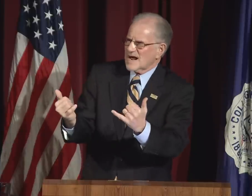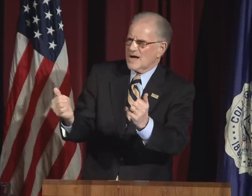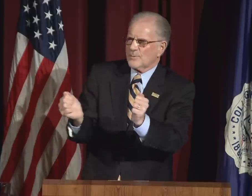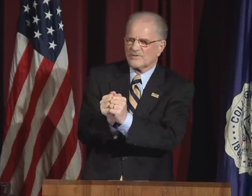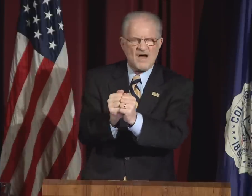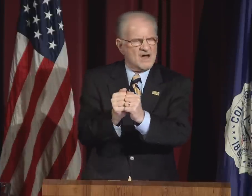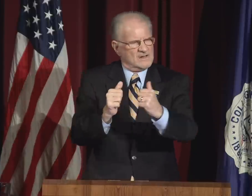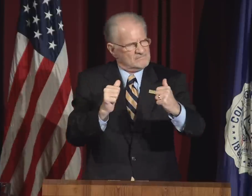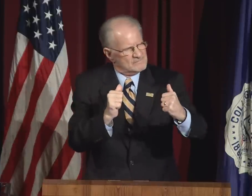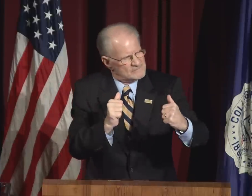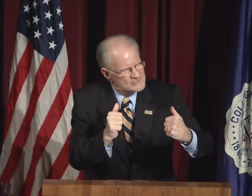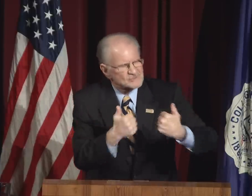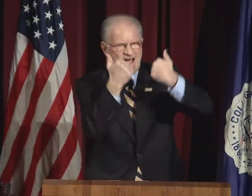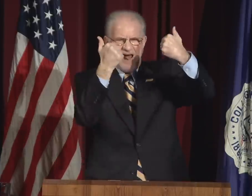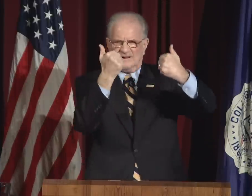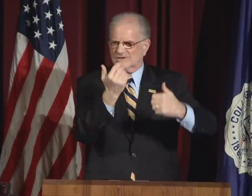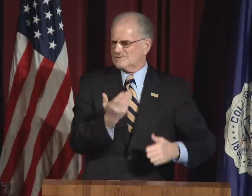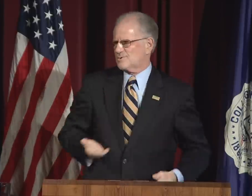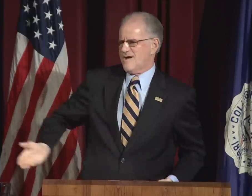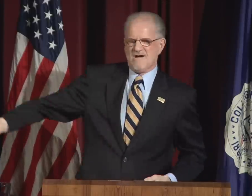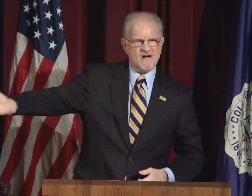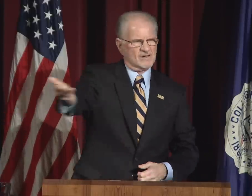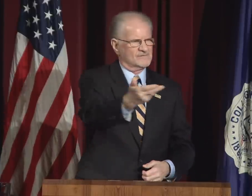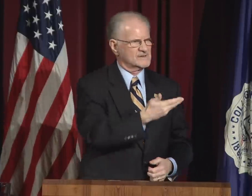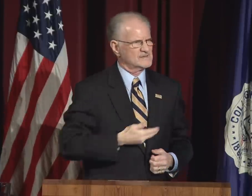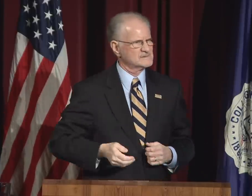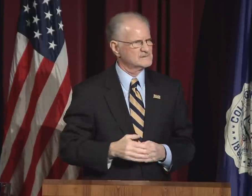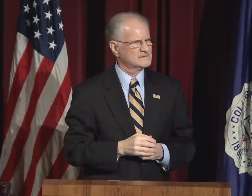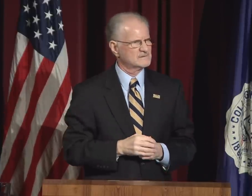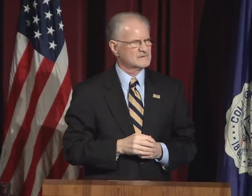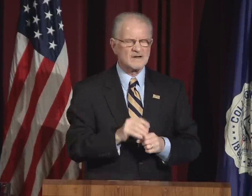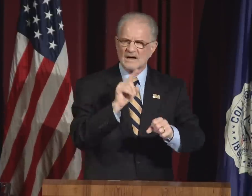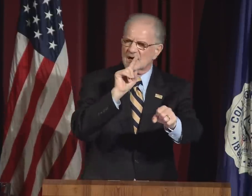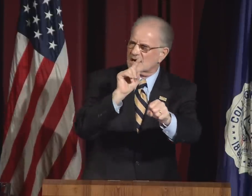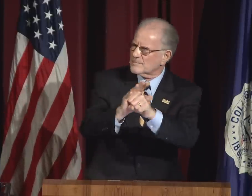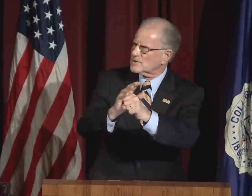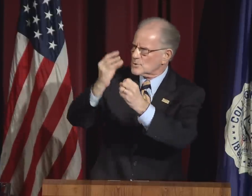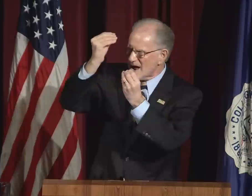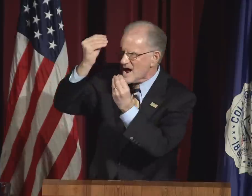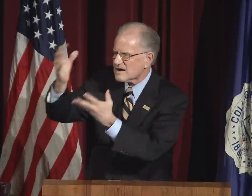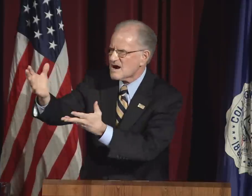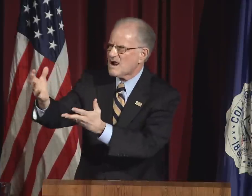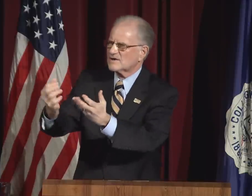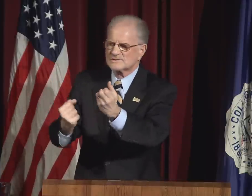I end my message today with a challenge to all of us.